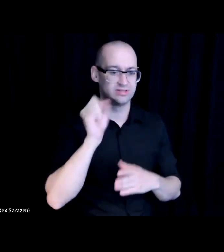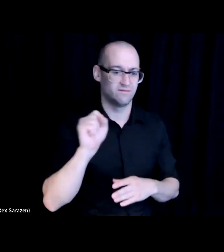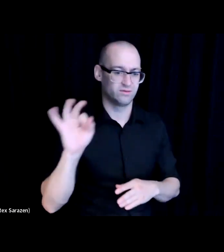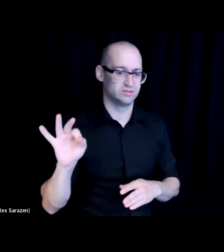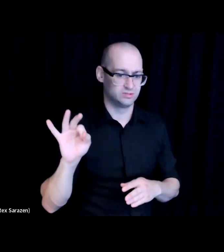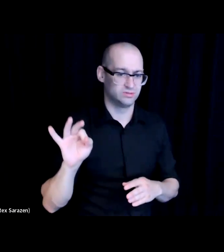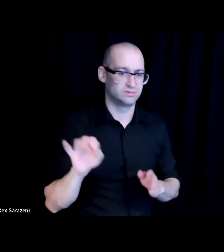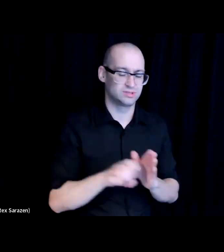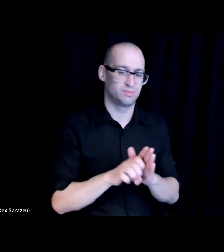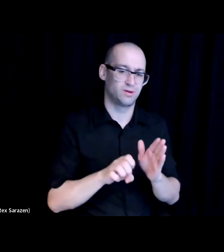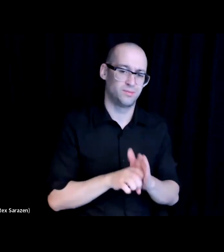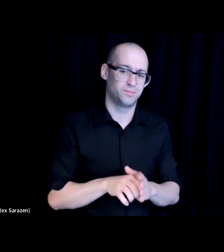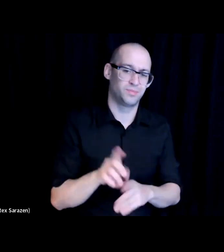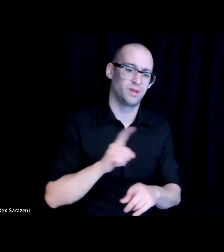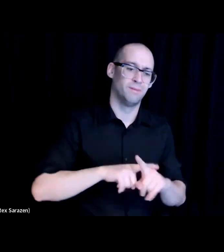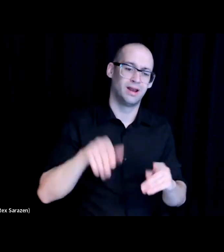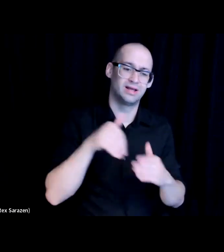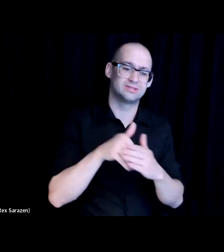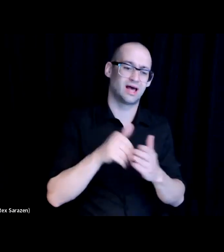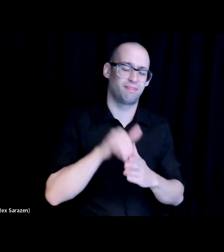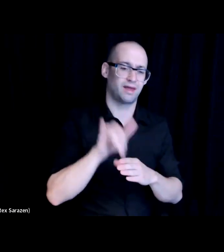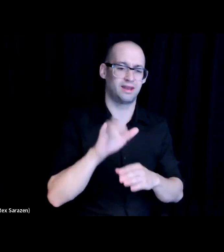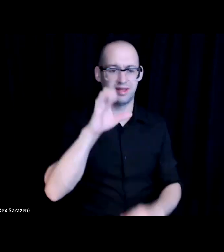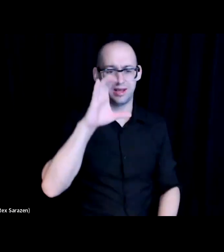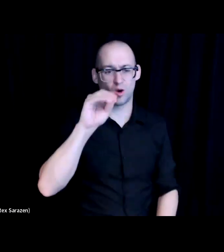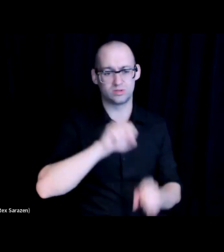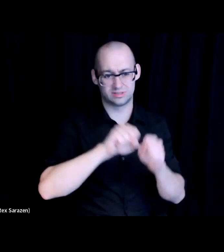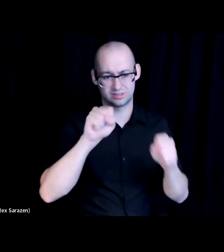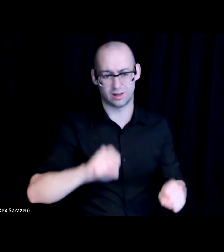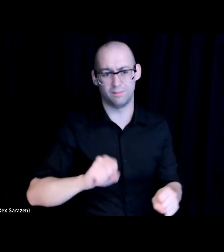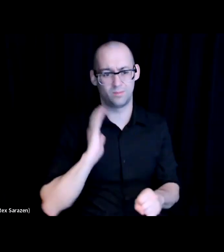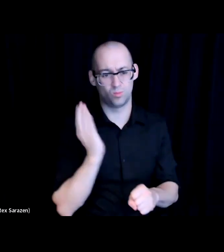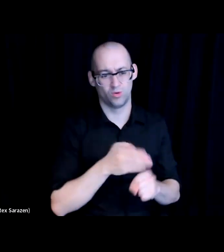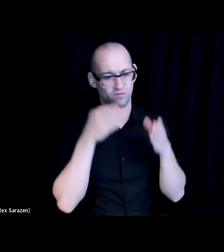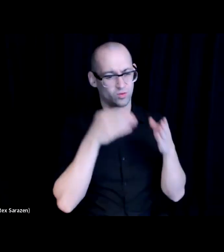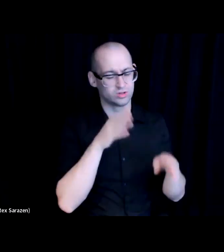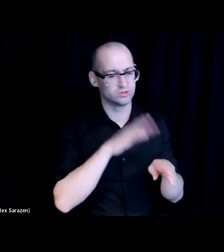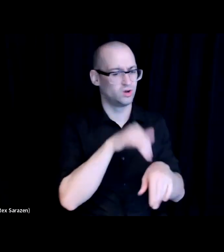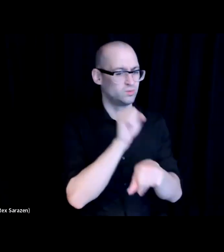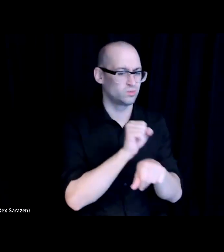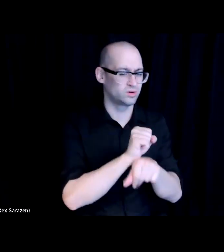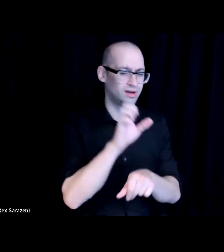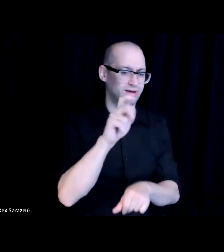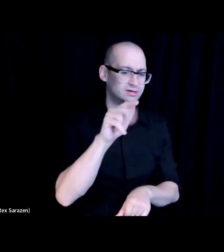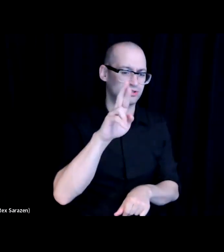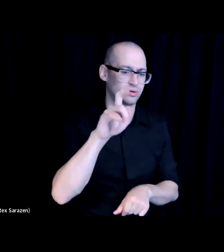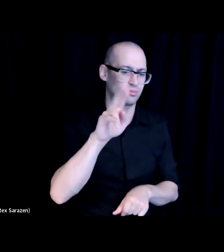But within that ecosystem we also are very focused on entrepreneurship, development and digital literacy.